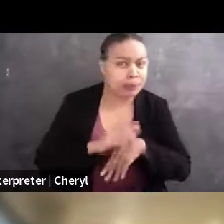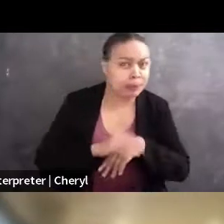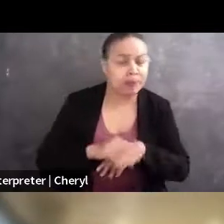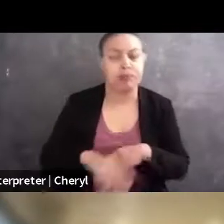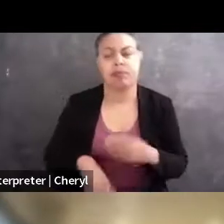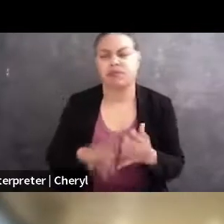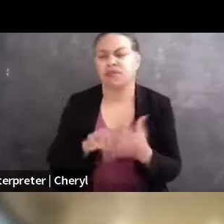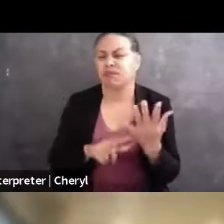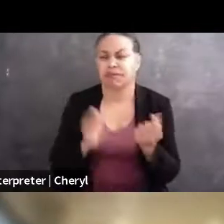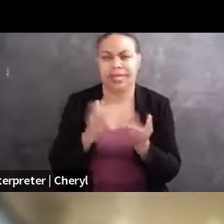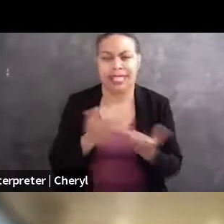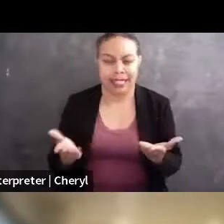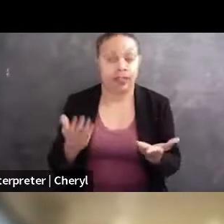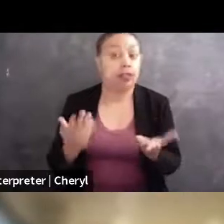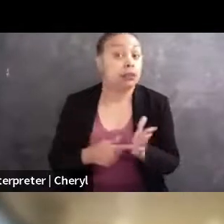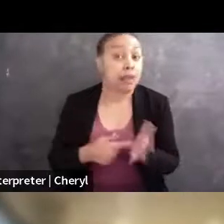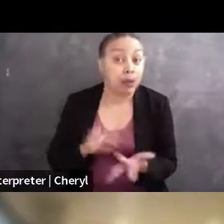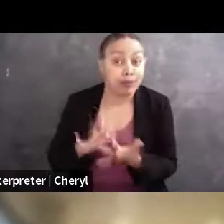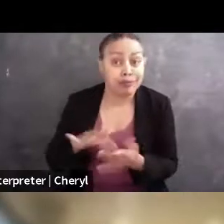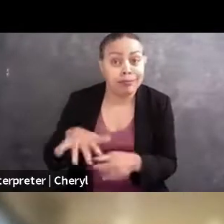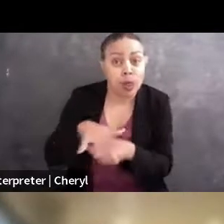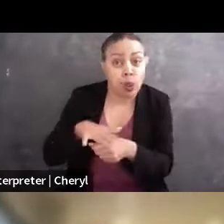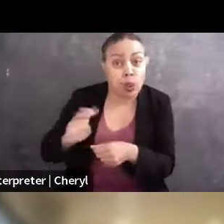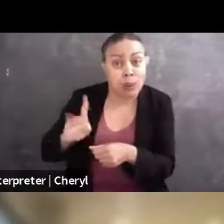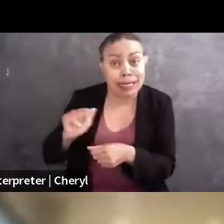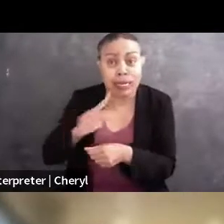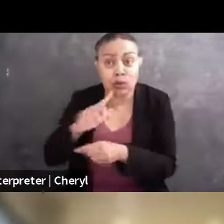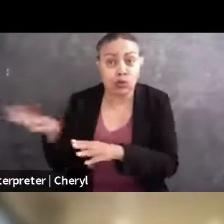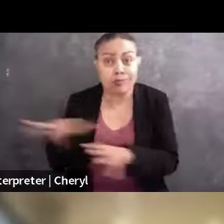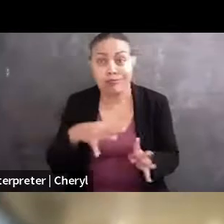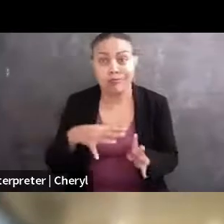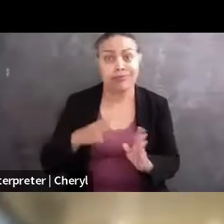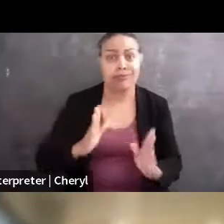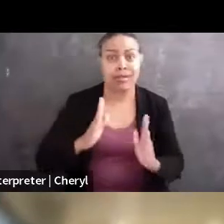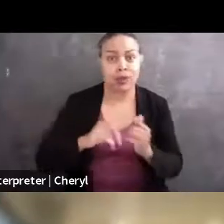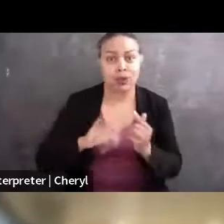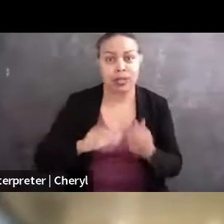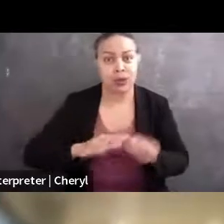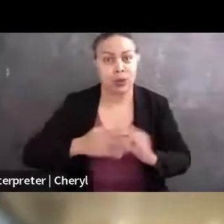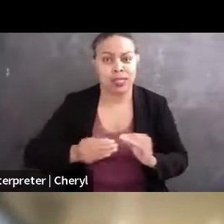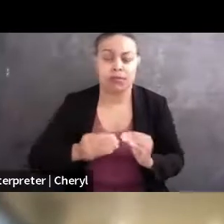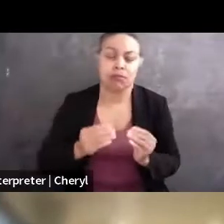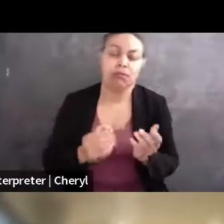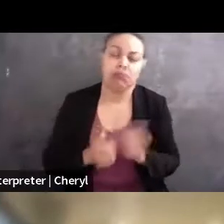getting in touch with local media to cover the story. So I spent a lot of my day talking to student journalists